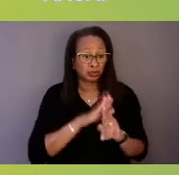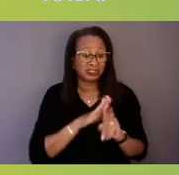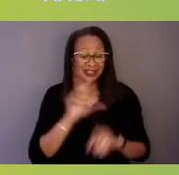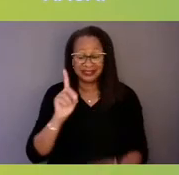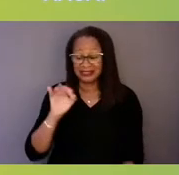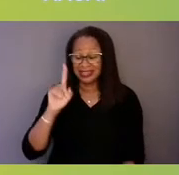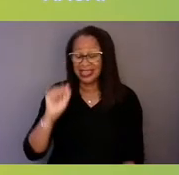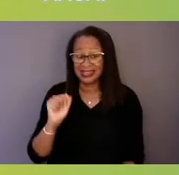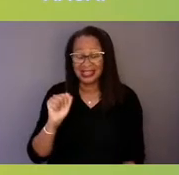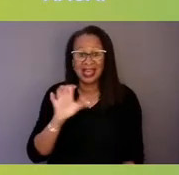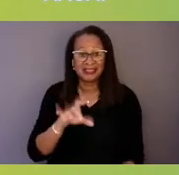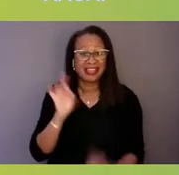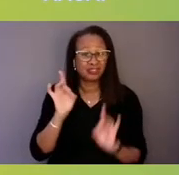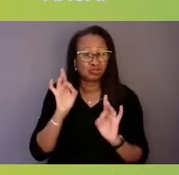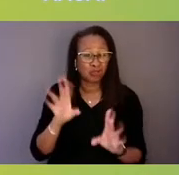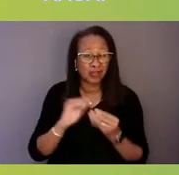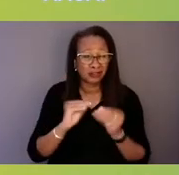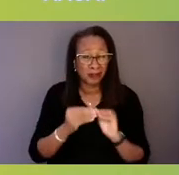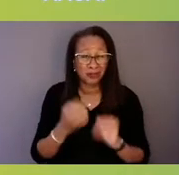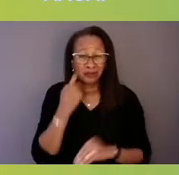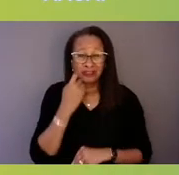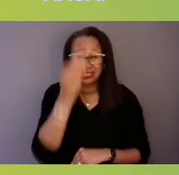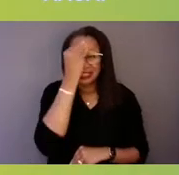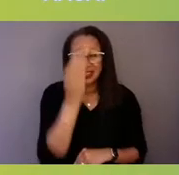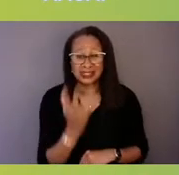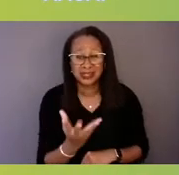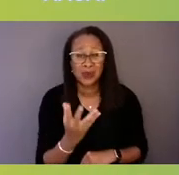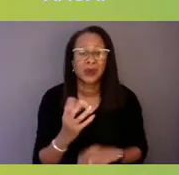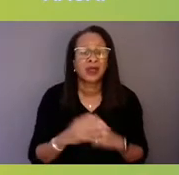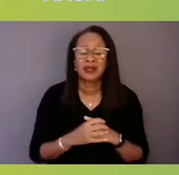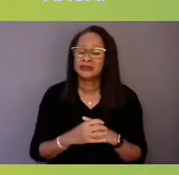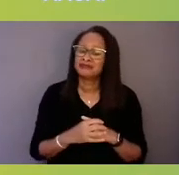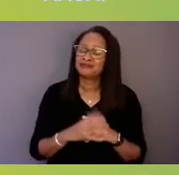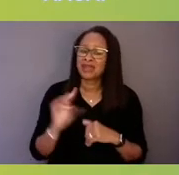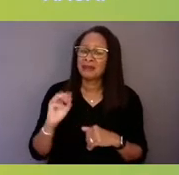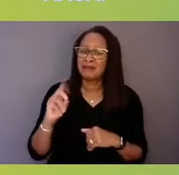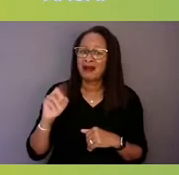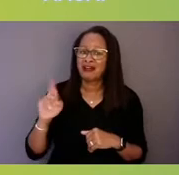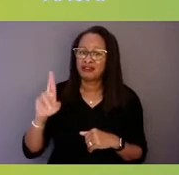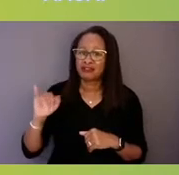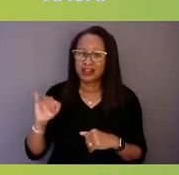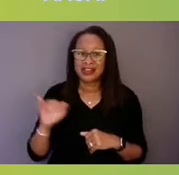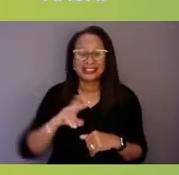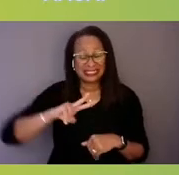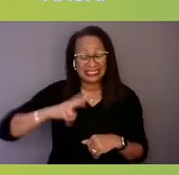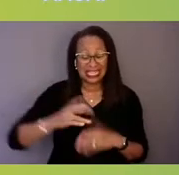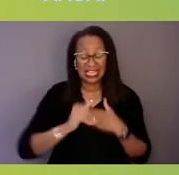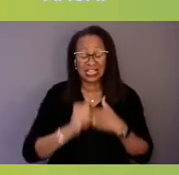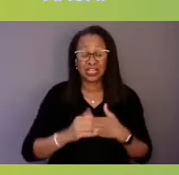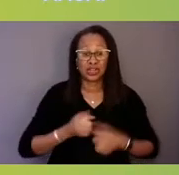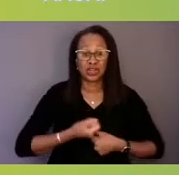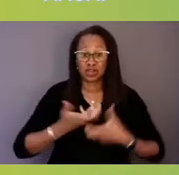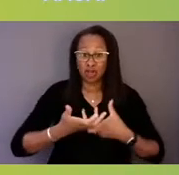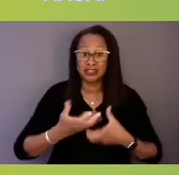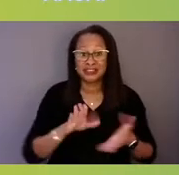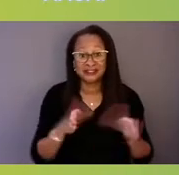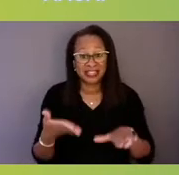you recite at the beginning, Madhuri, of suicide being the second leading cause of death of indigenous youth is just outrageous.